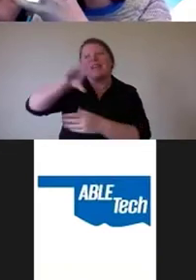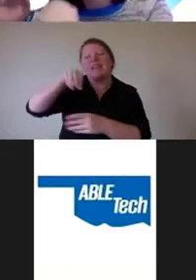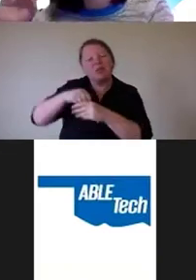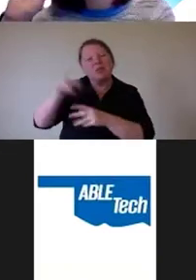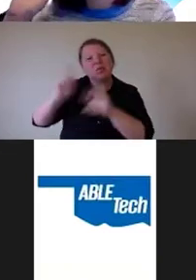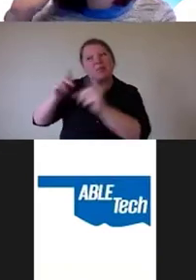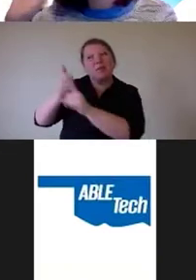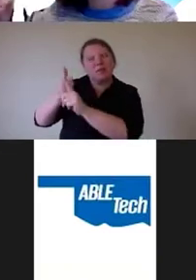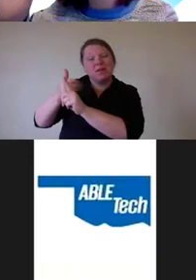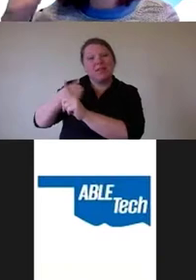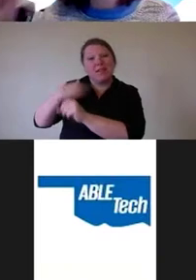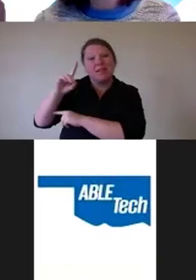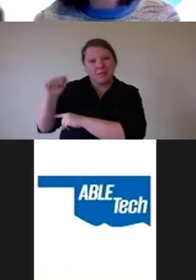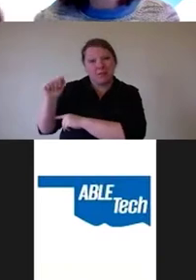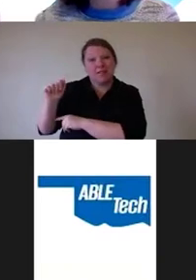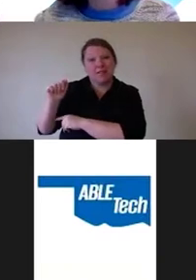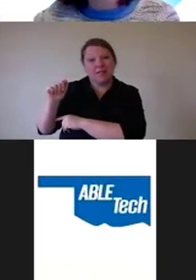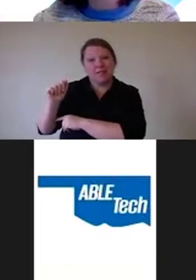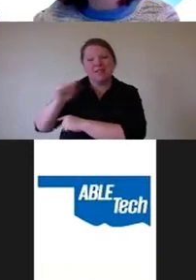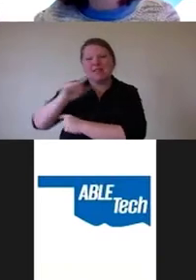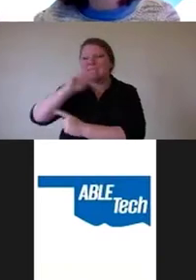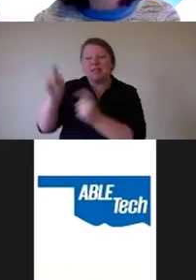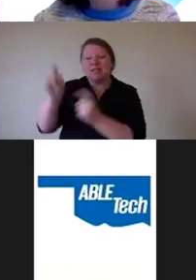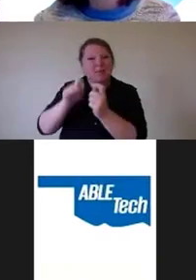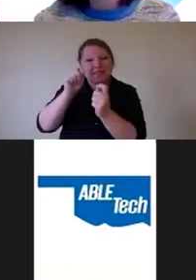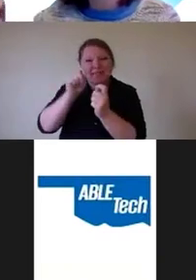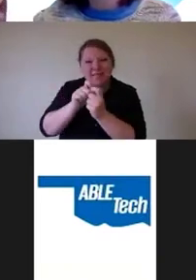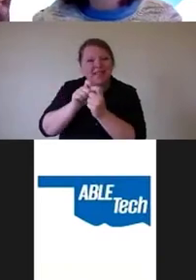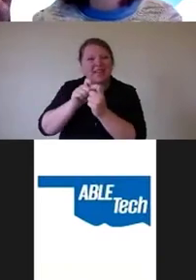So have specific targeted user research, for example,